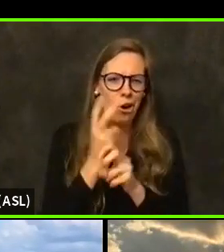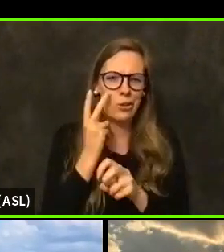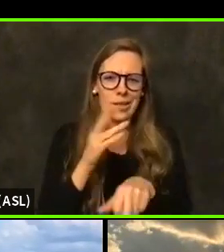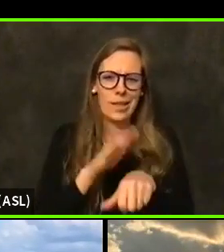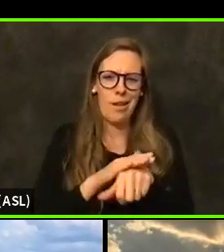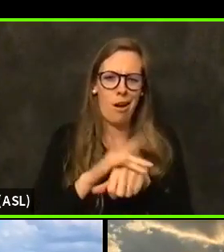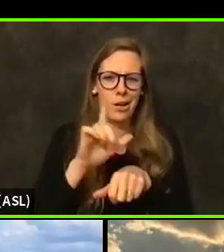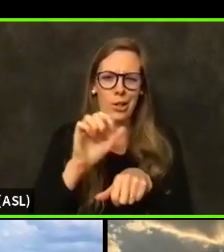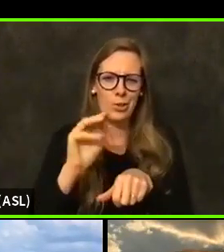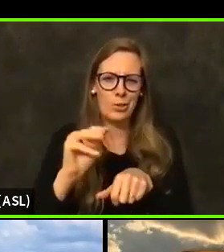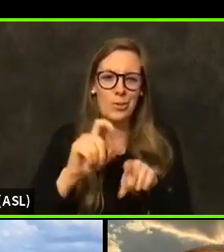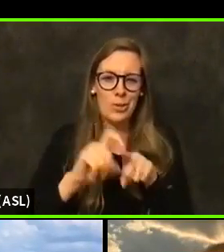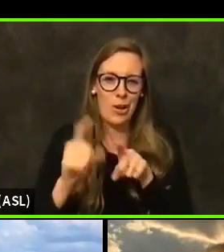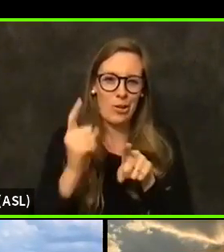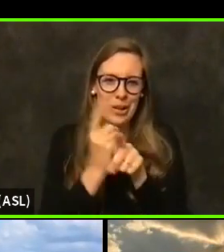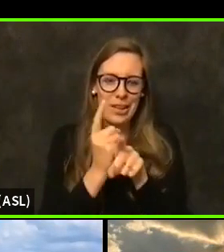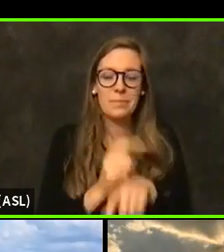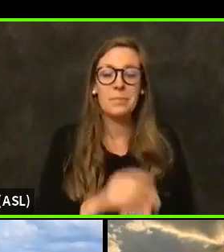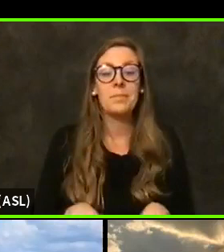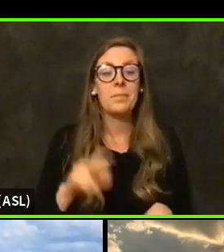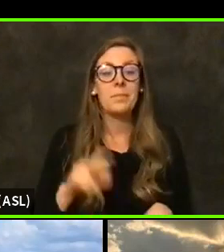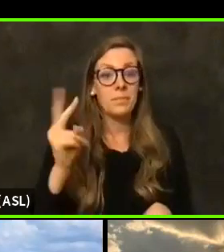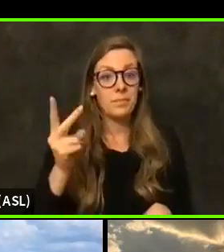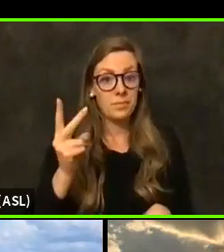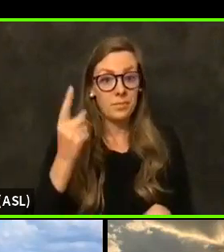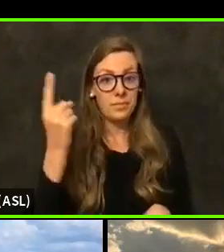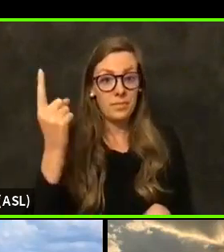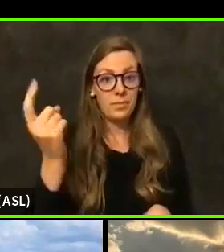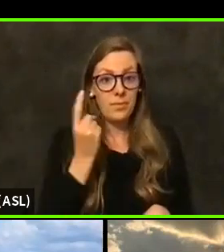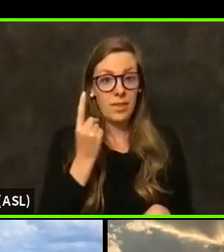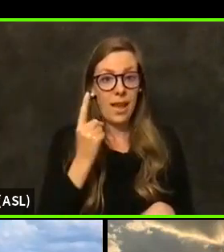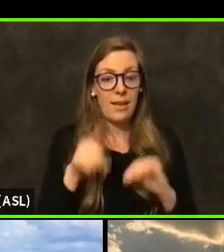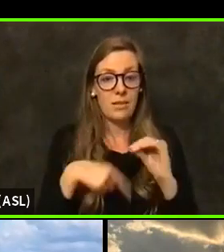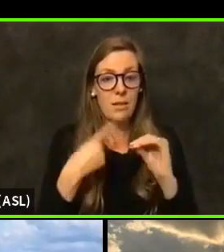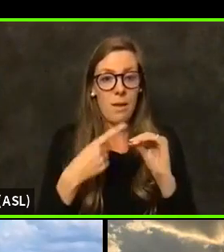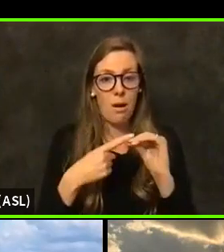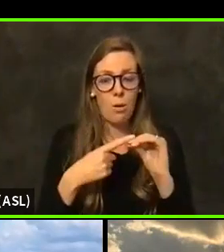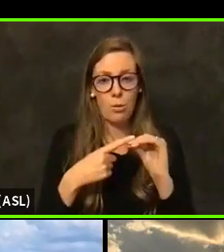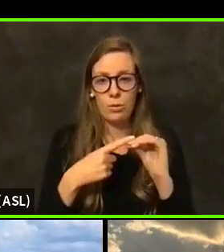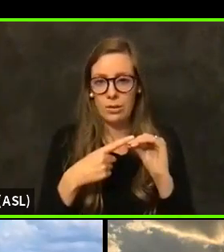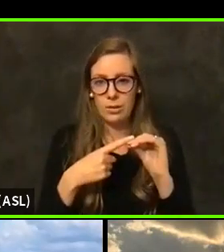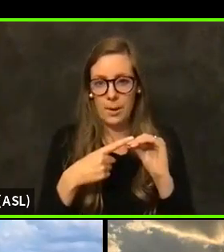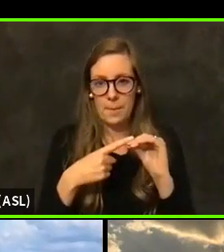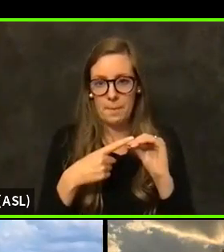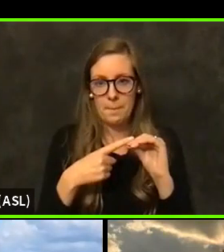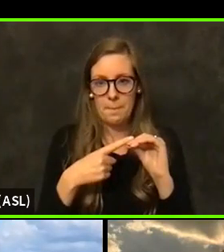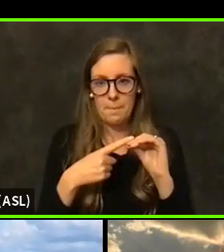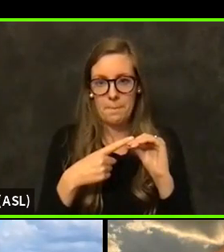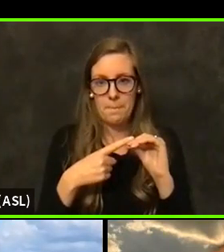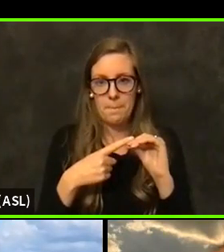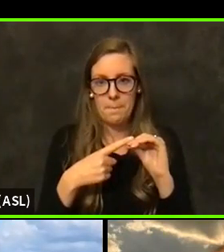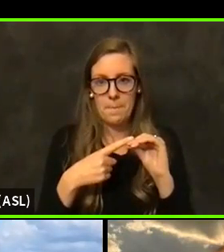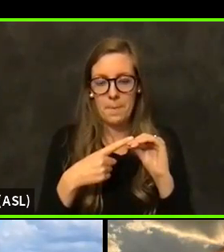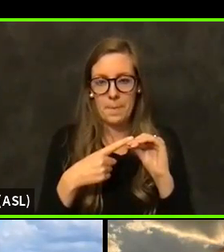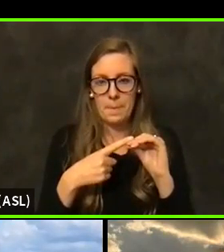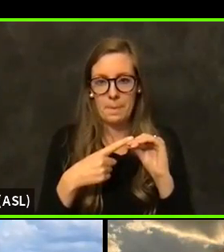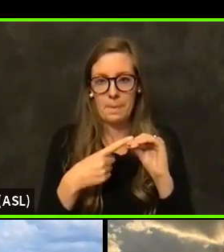Second, there was a question about about the on the vaccination chart.